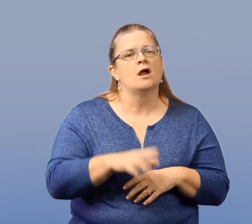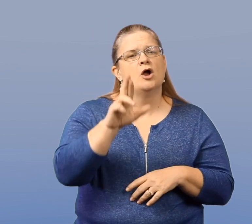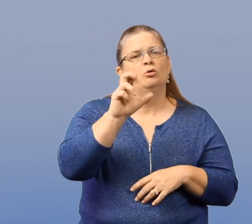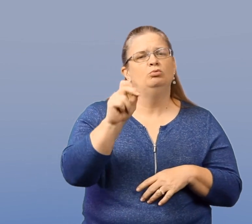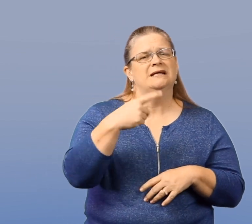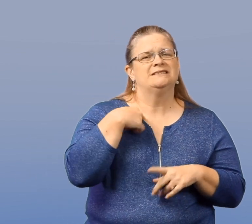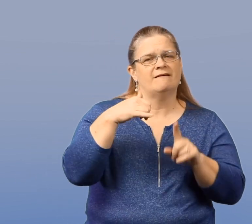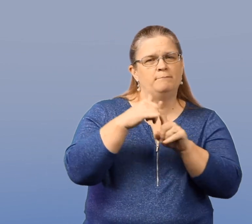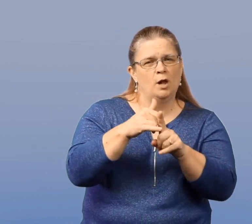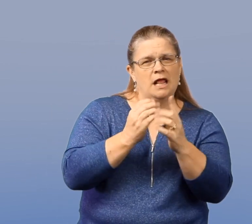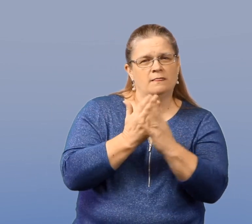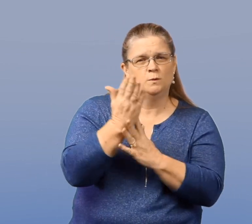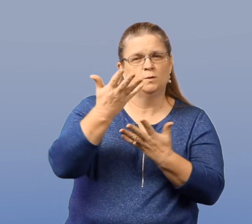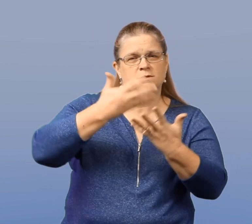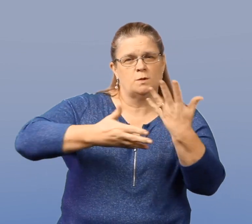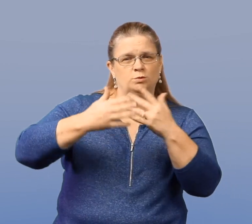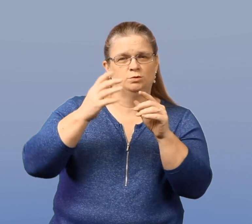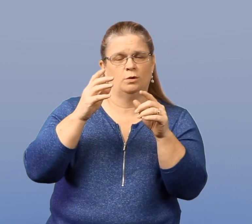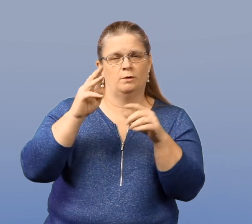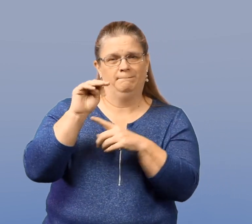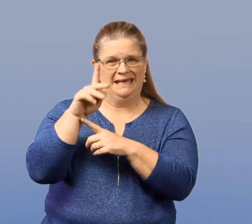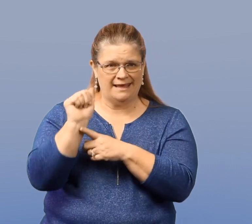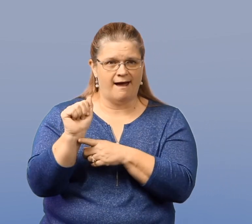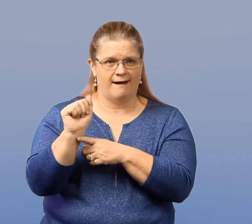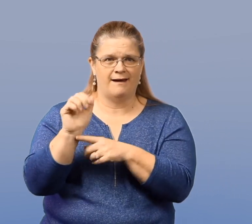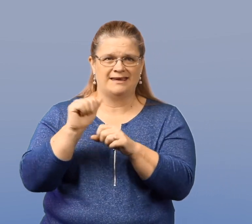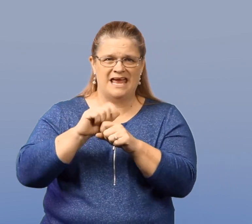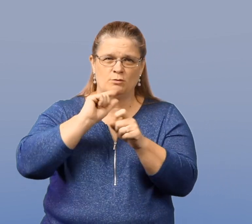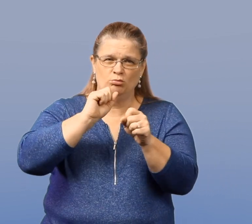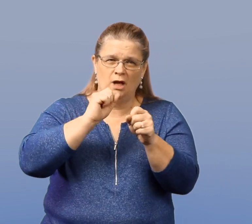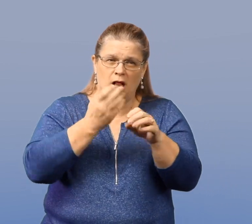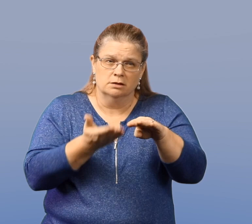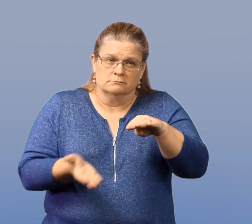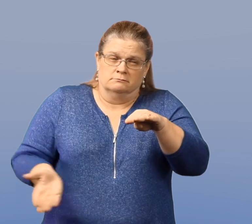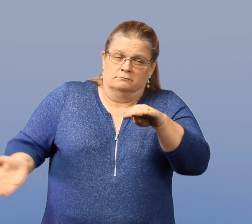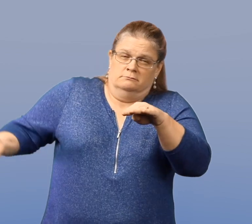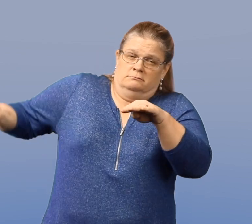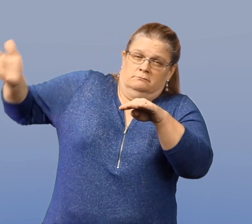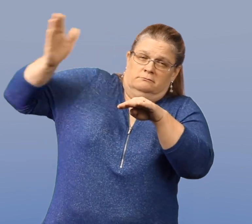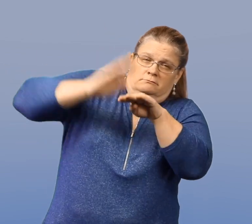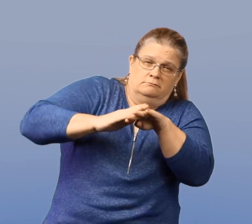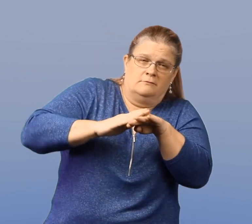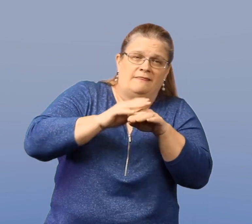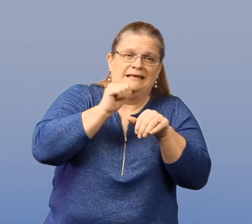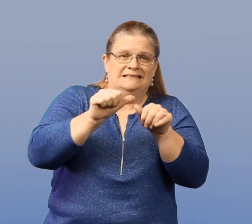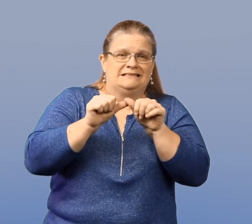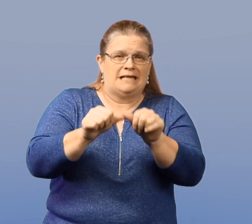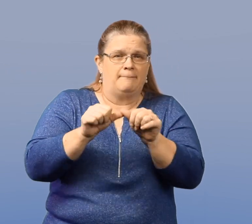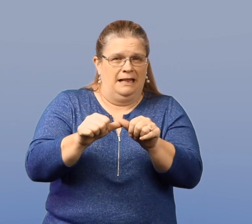The risk of bullying through social media can significantly increase the instability